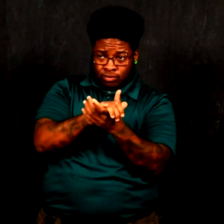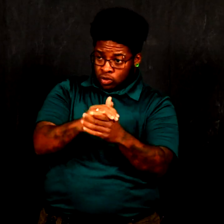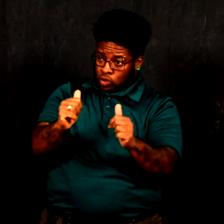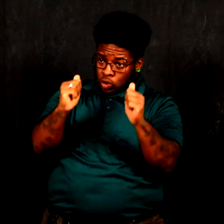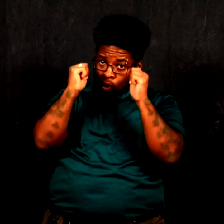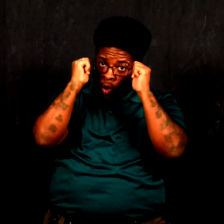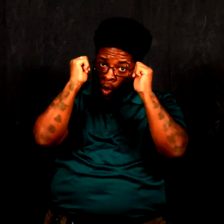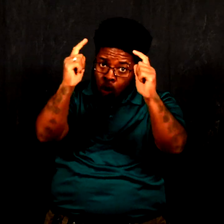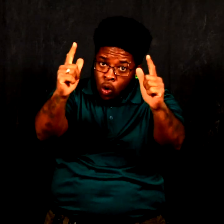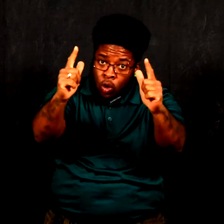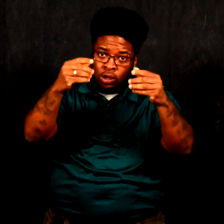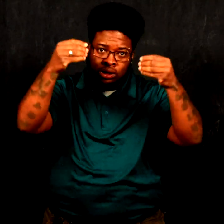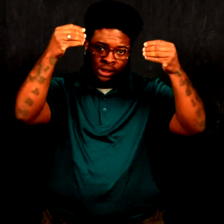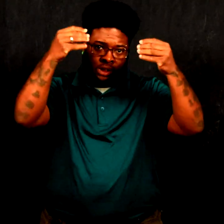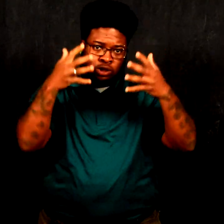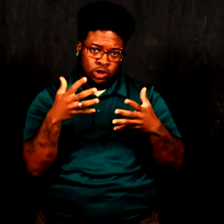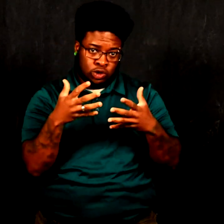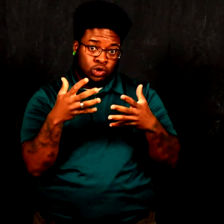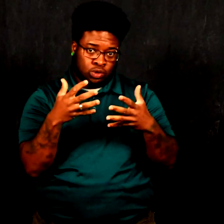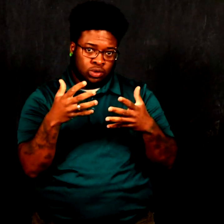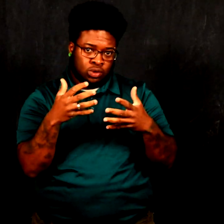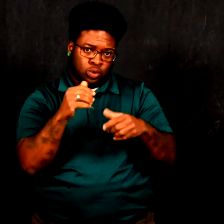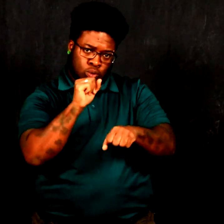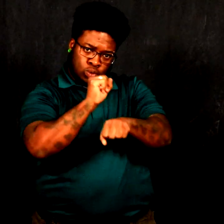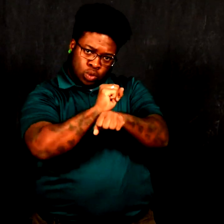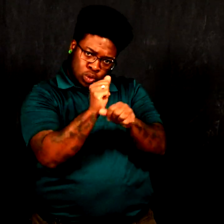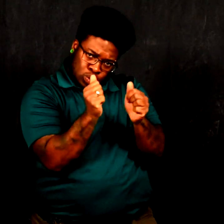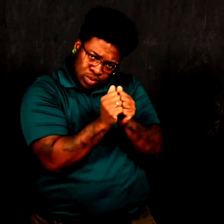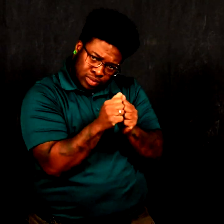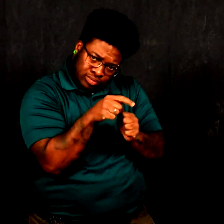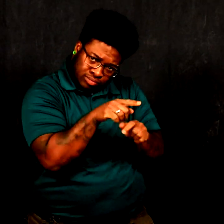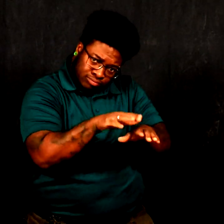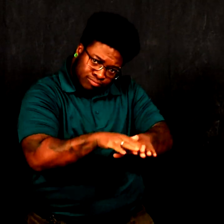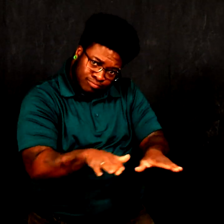and to say we believe that all teachers who work with kids